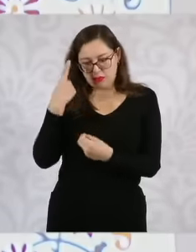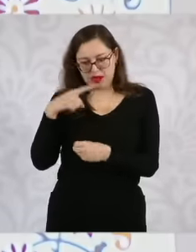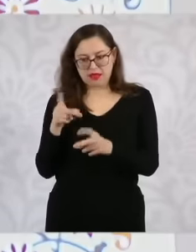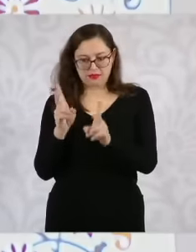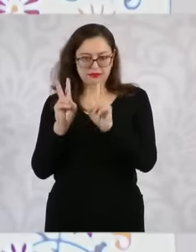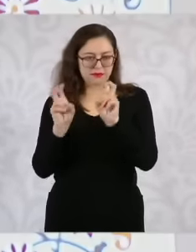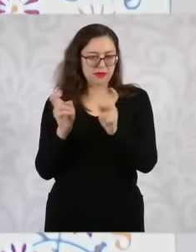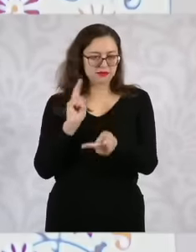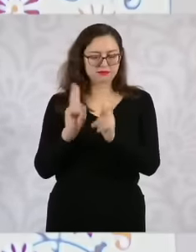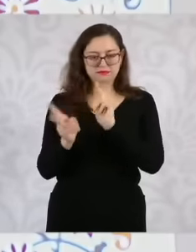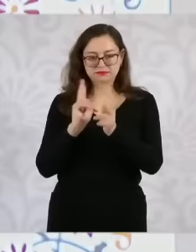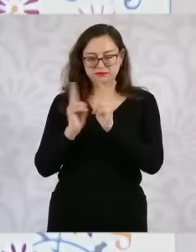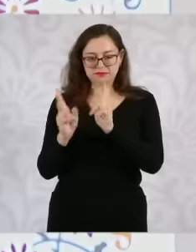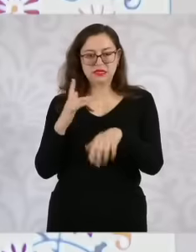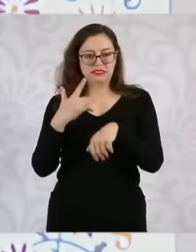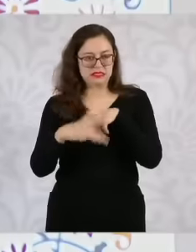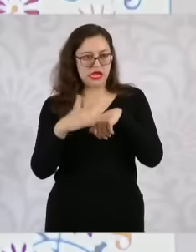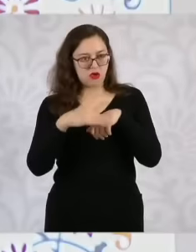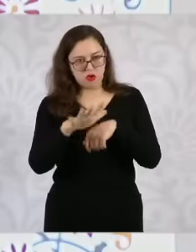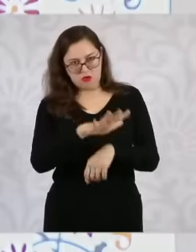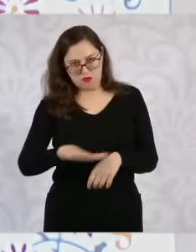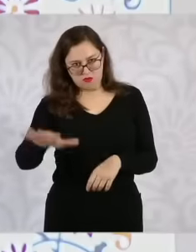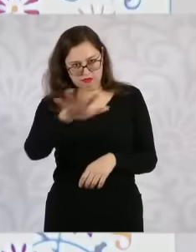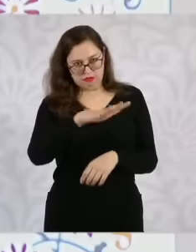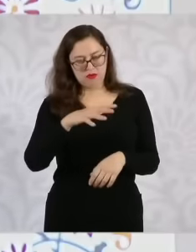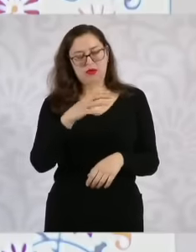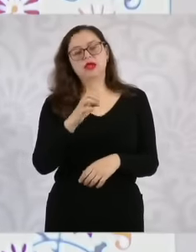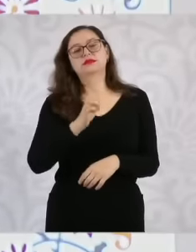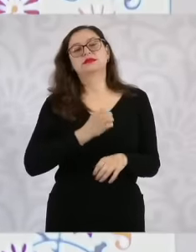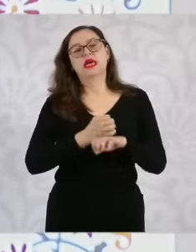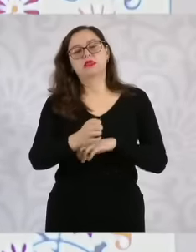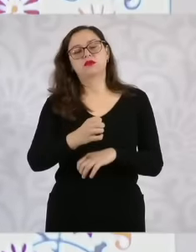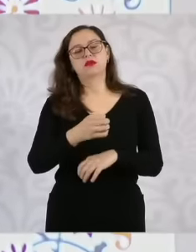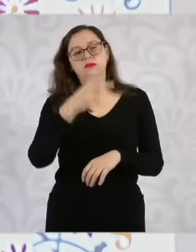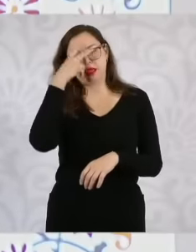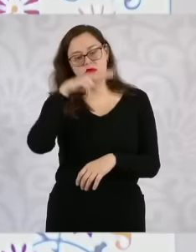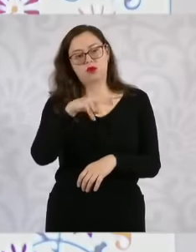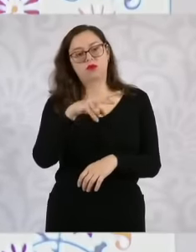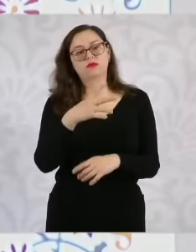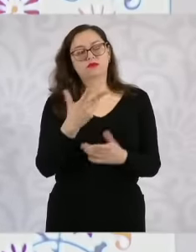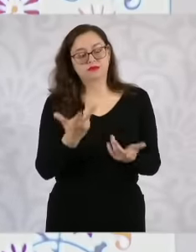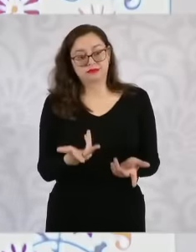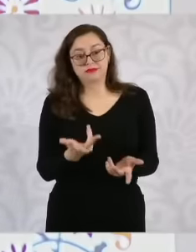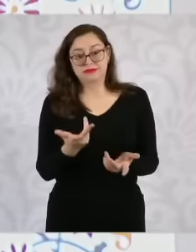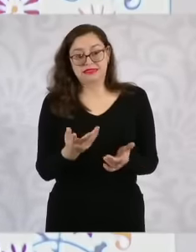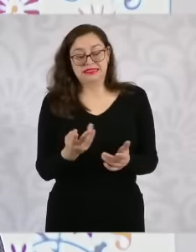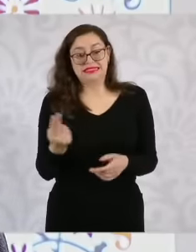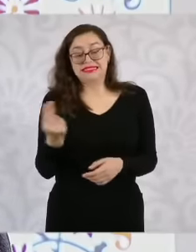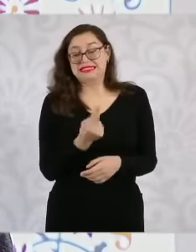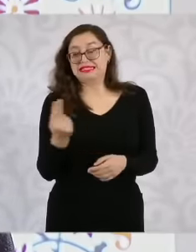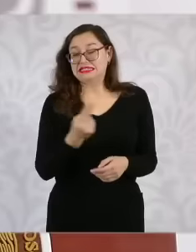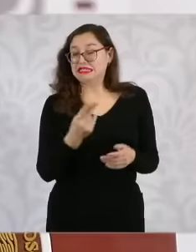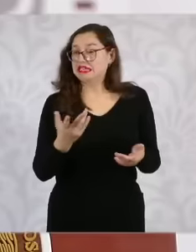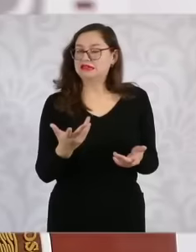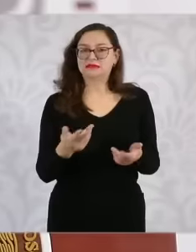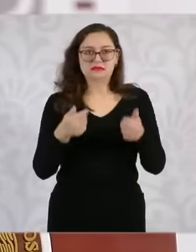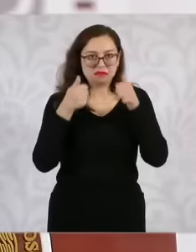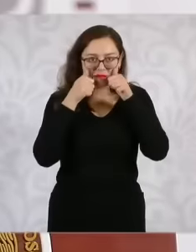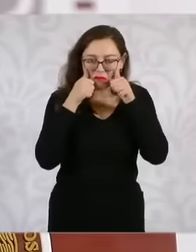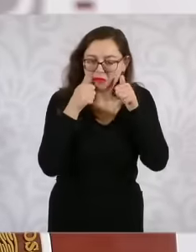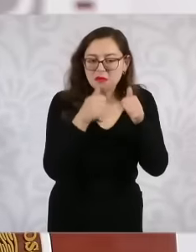a comprehensive urban rescue program. Let's put it like this. So the objective is for us